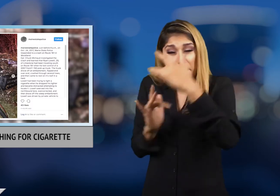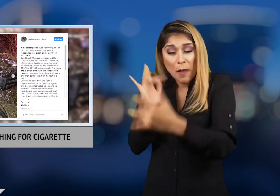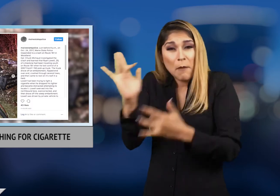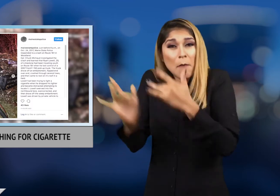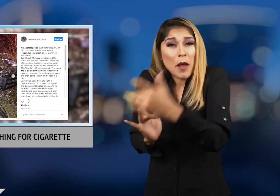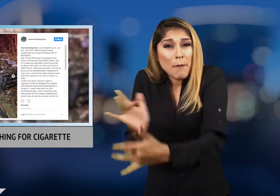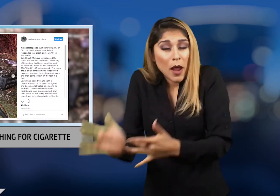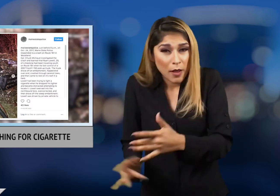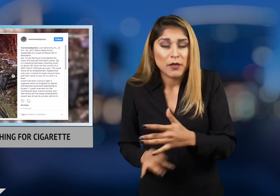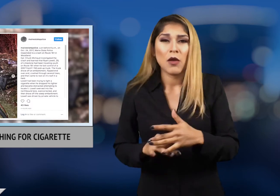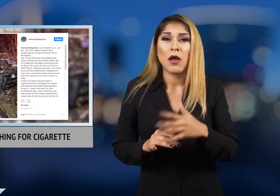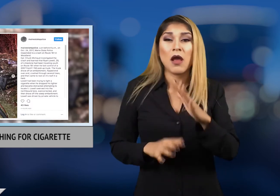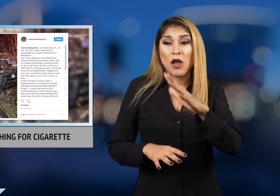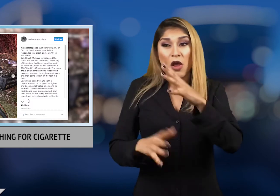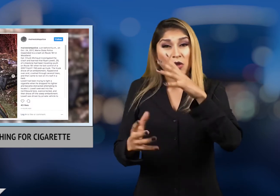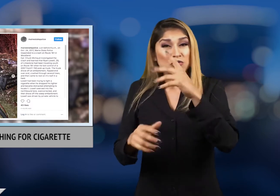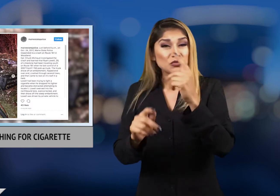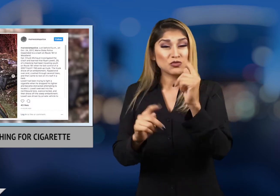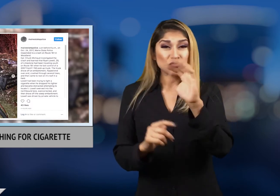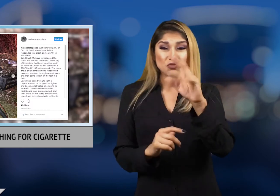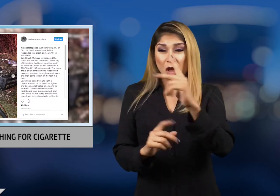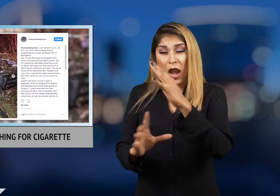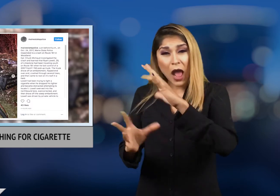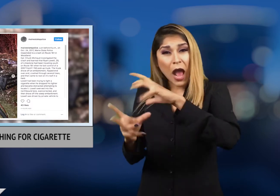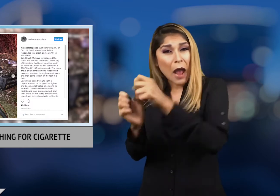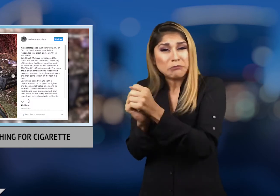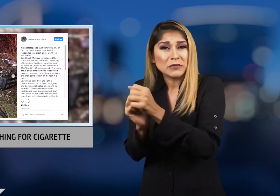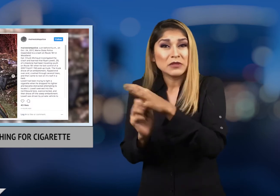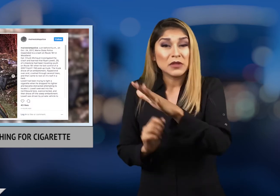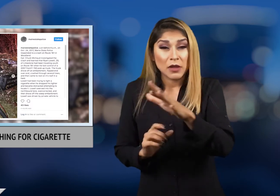He crashed through several trees on the way down. The truck was completely destroyed.